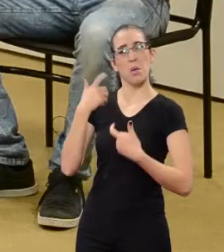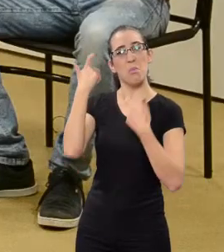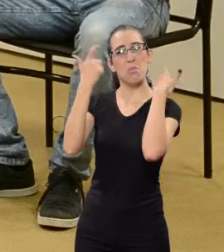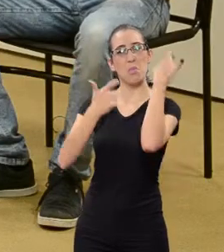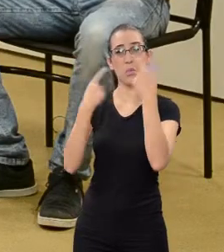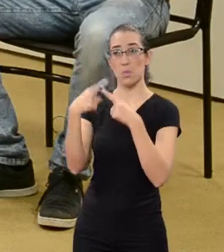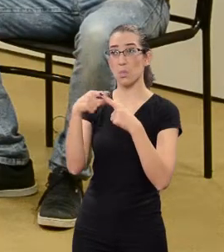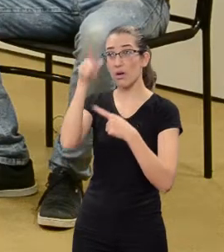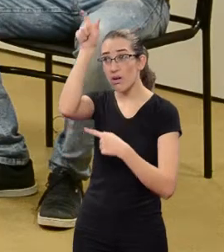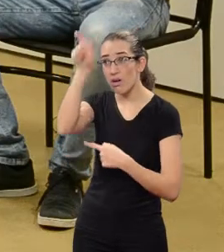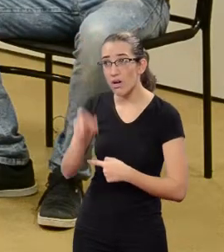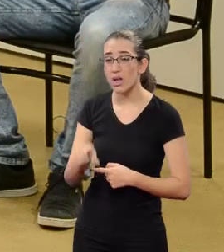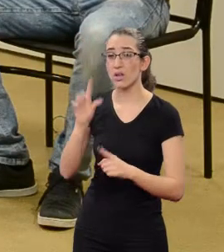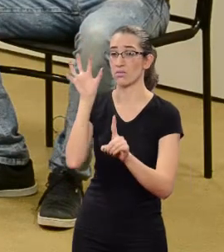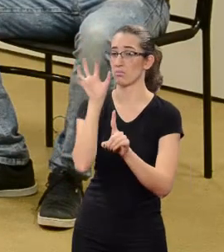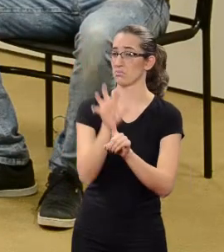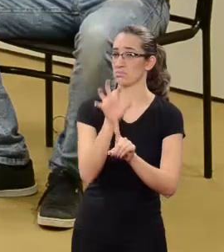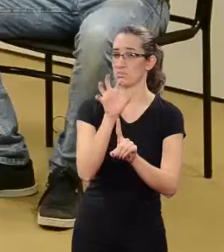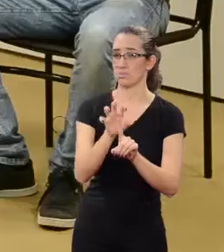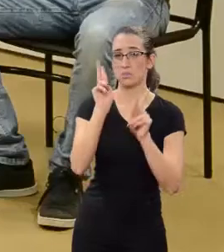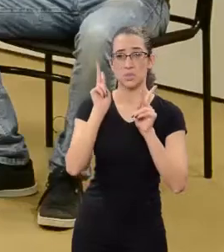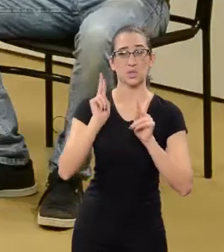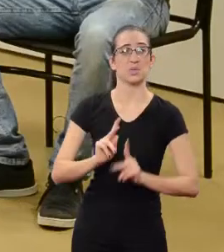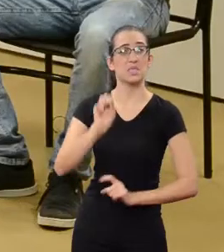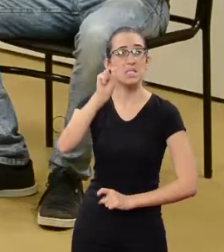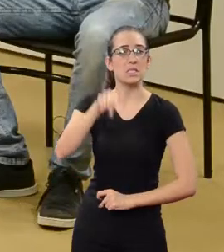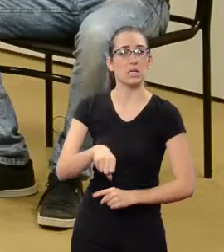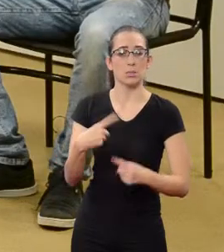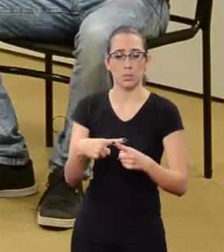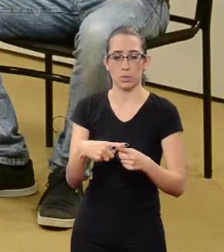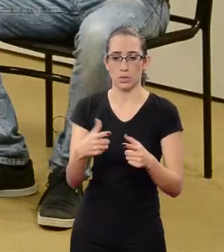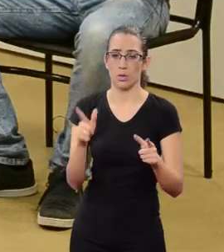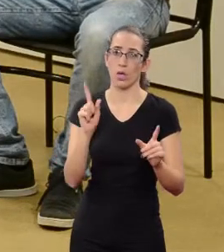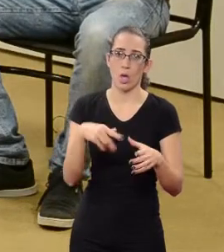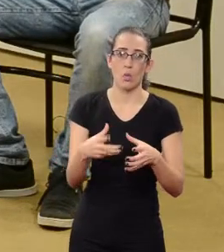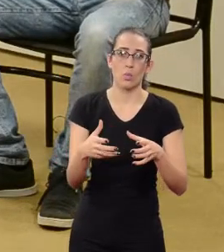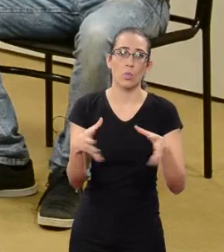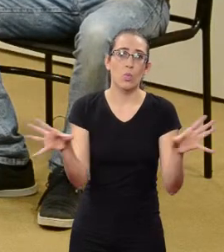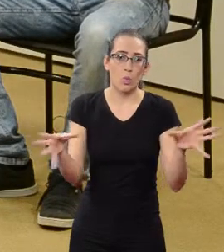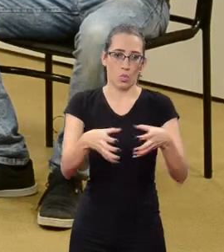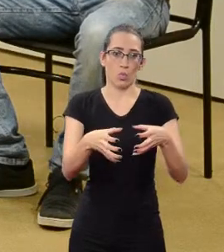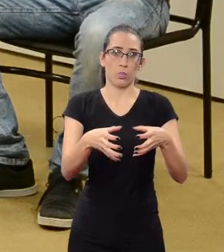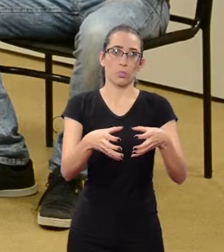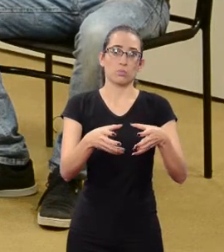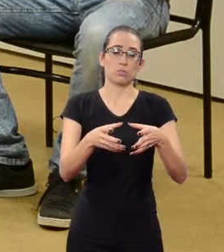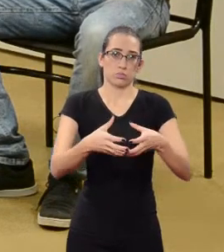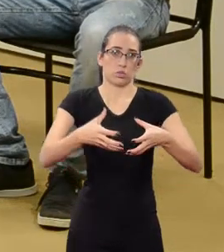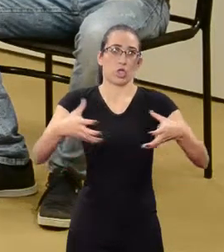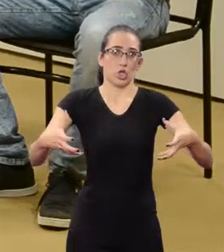It ends up influencing, somehow, a range of people